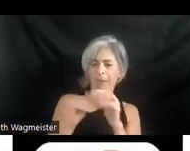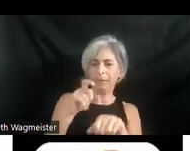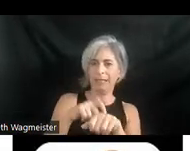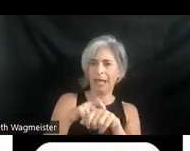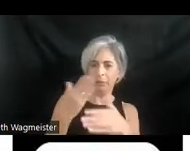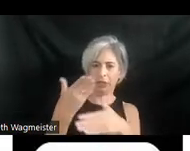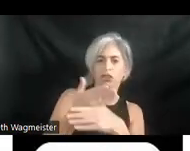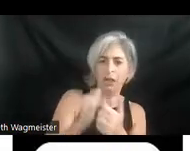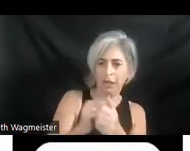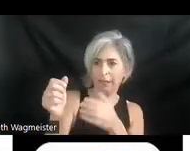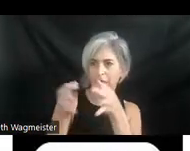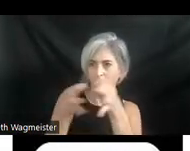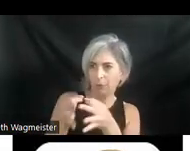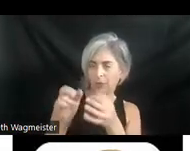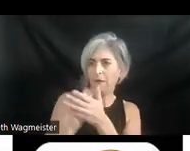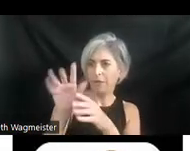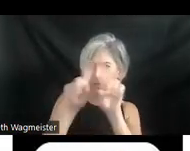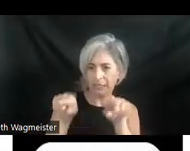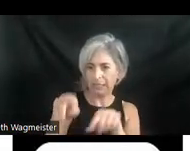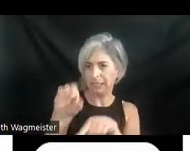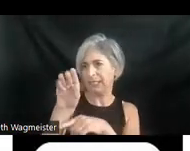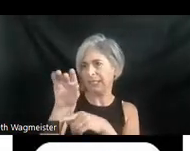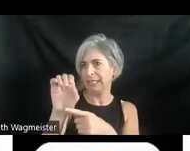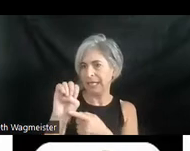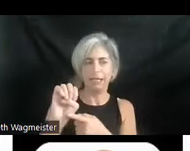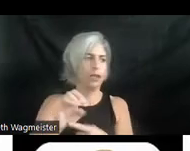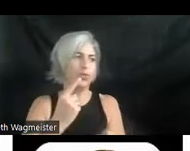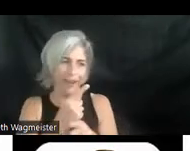descriptions of the scenes or in the scene? >> JOEL SNYDER: Right. There are two biggest